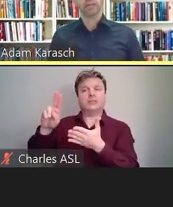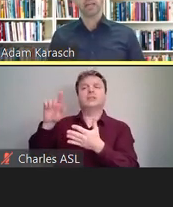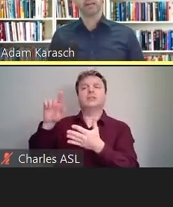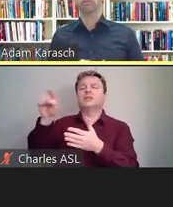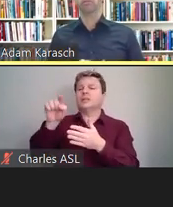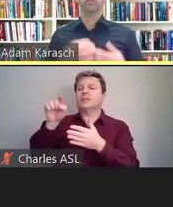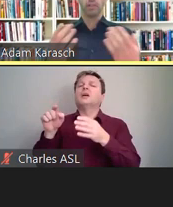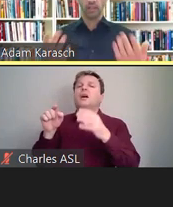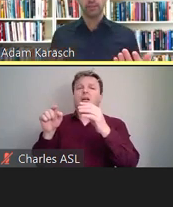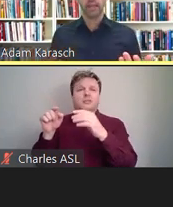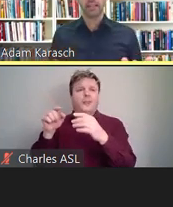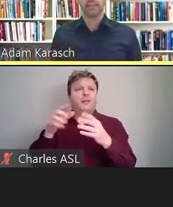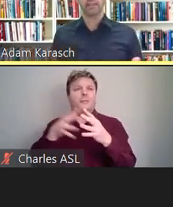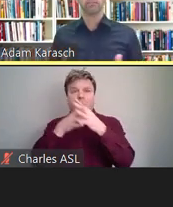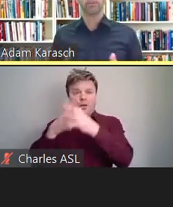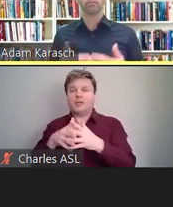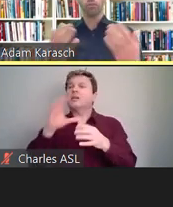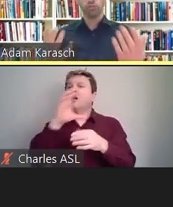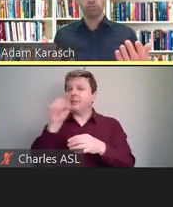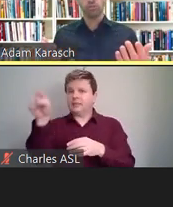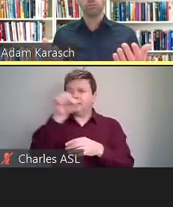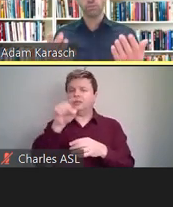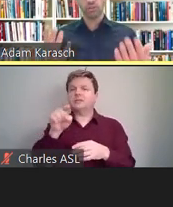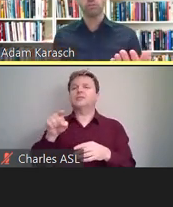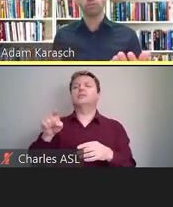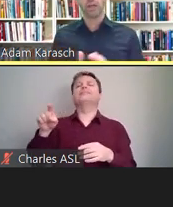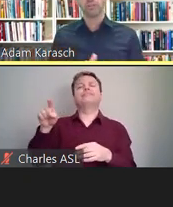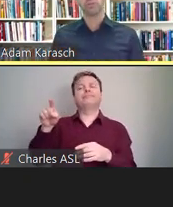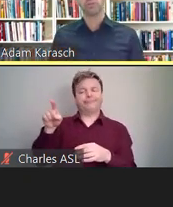have already realized that the socially responsible thing